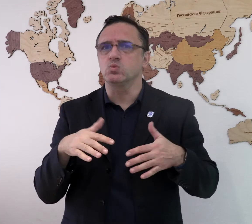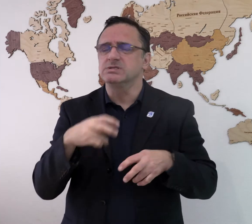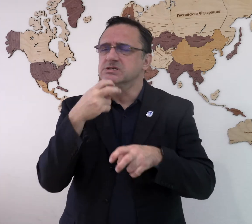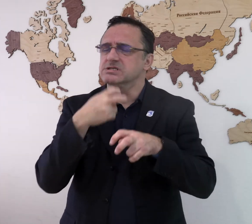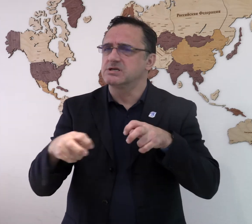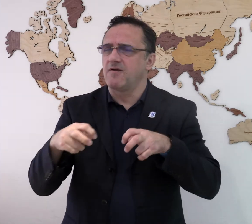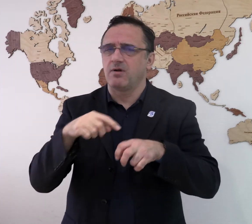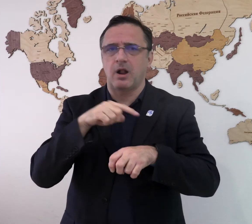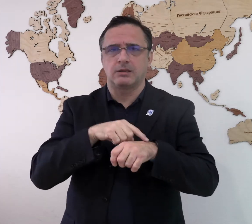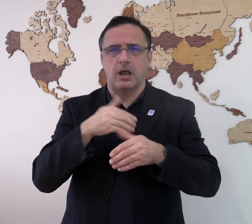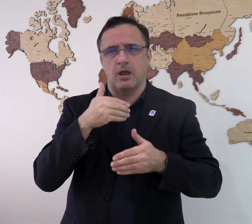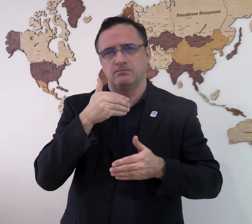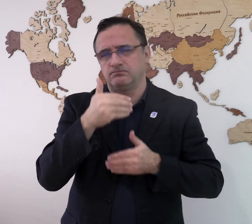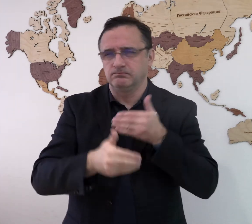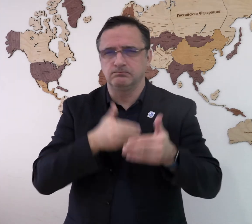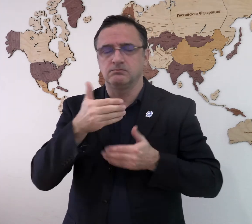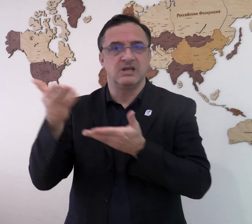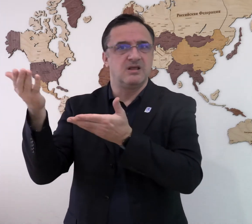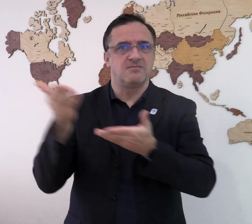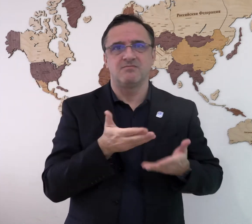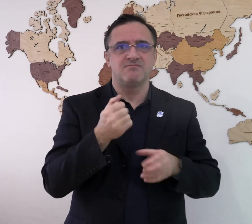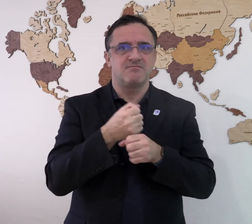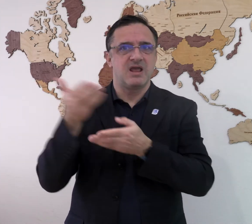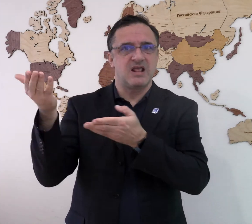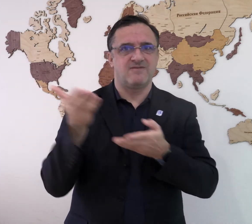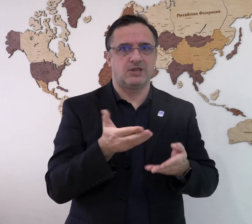there were difficulties in obtaining a visa